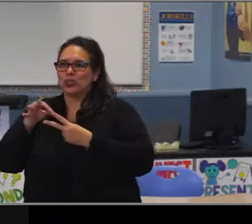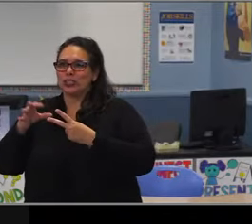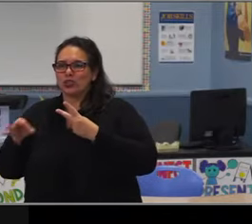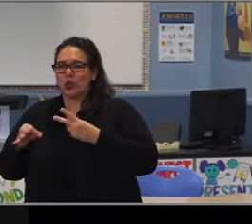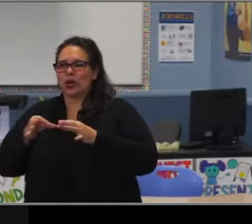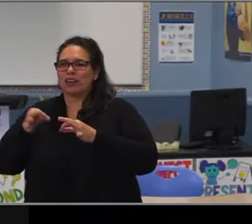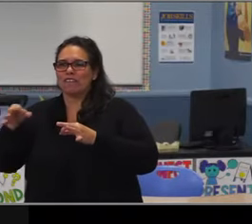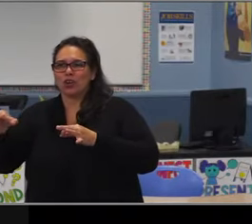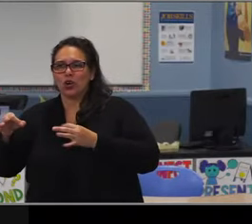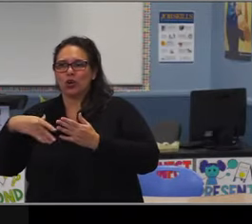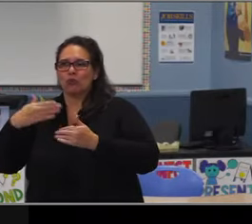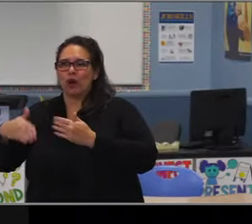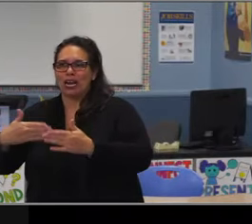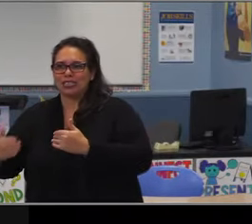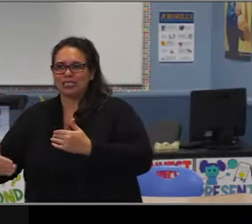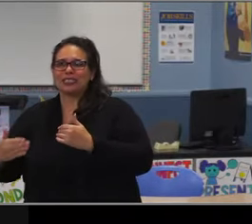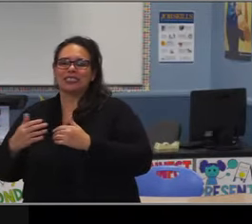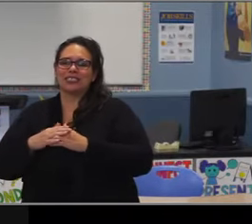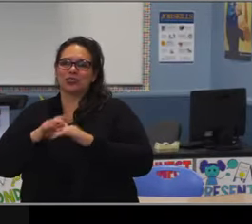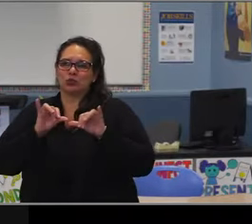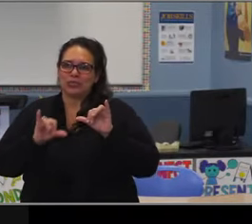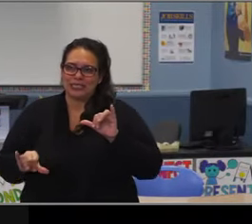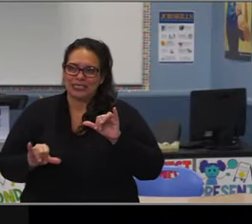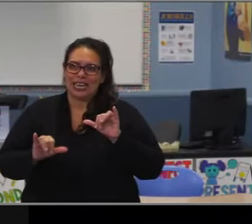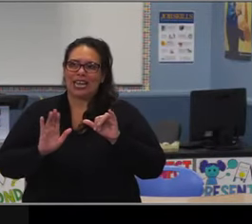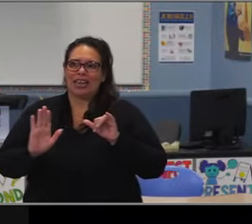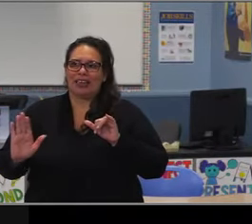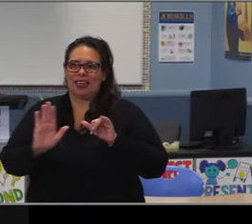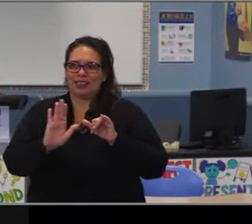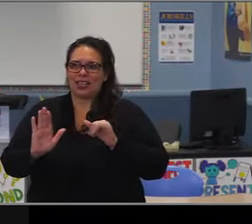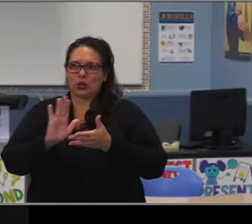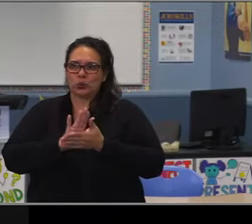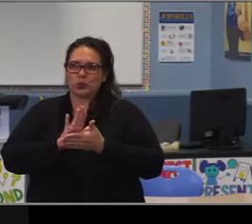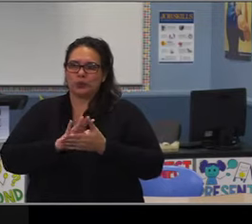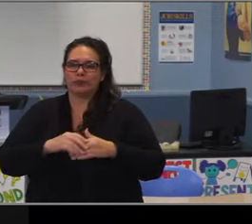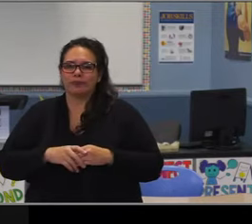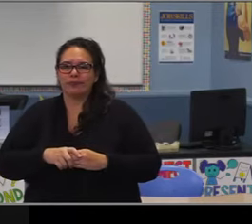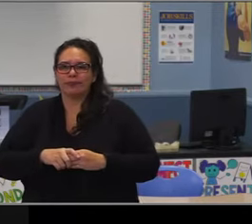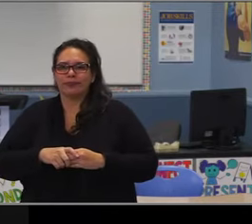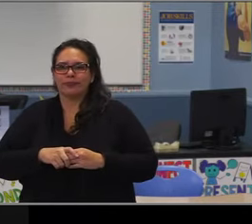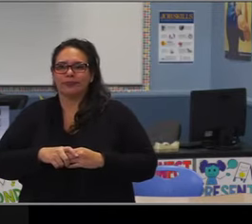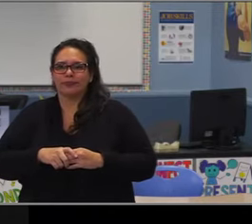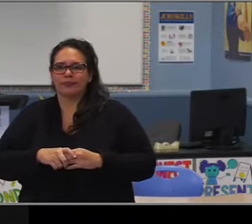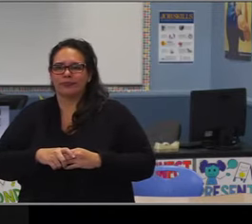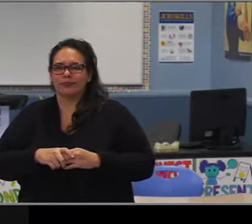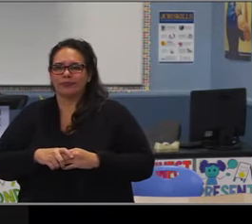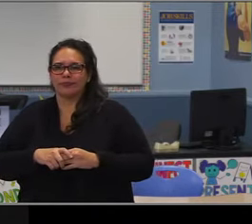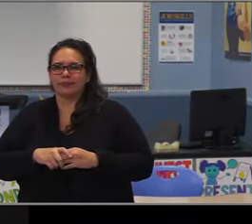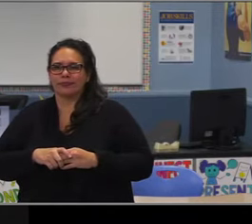And this is because of the one limited amount of core offerings that you're able to provide